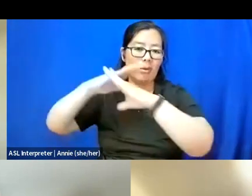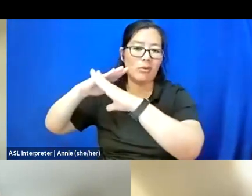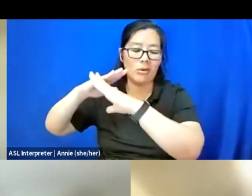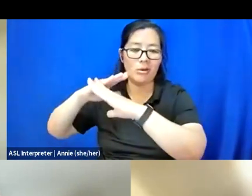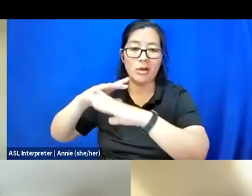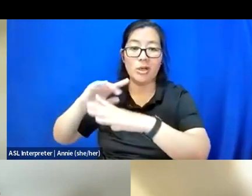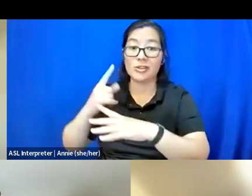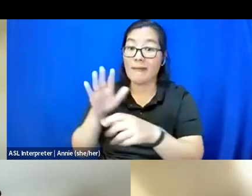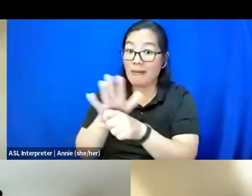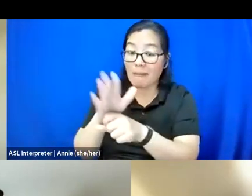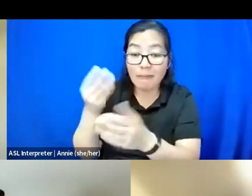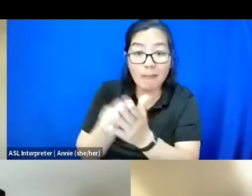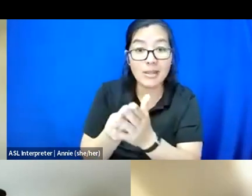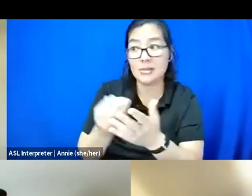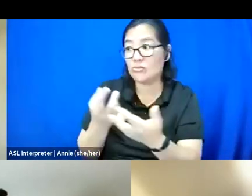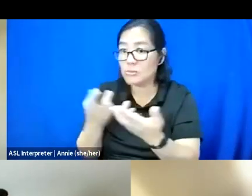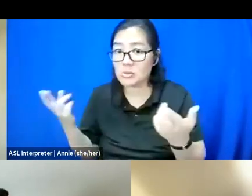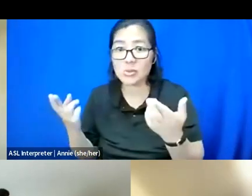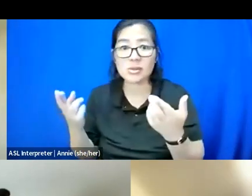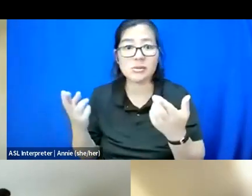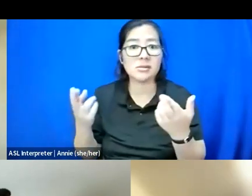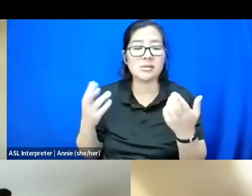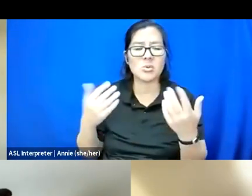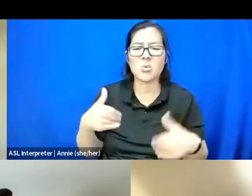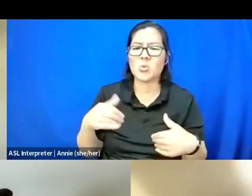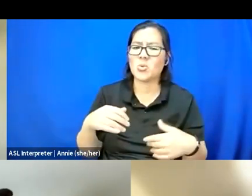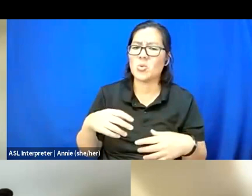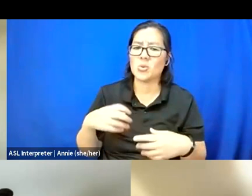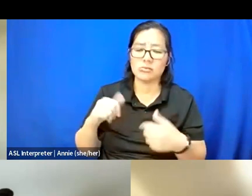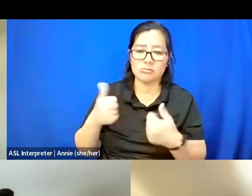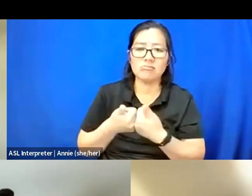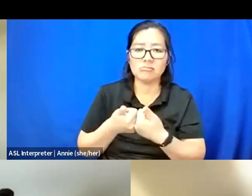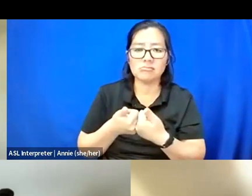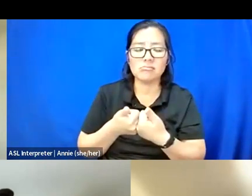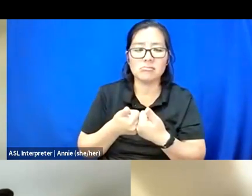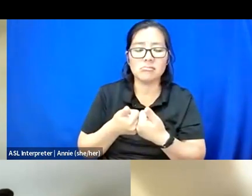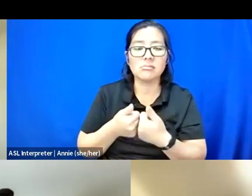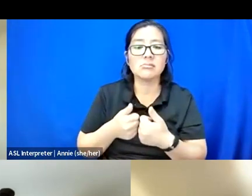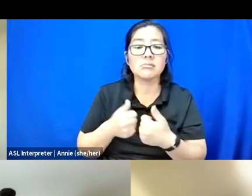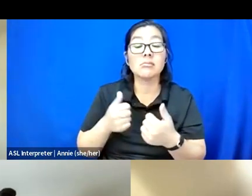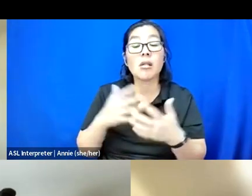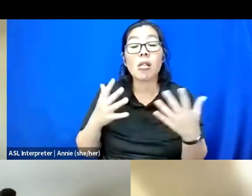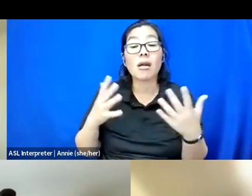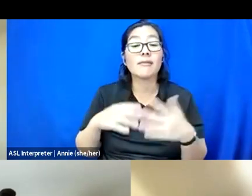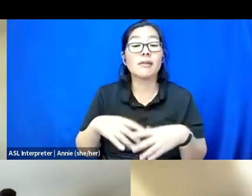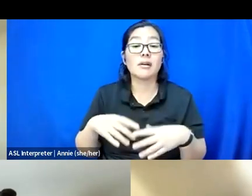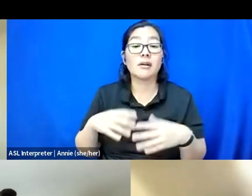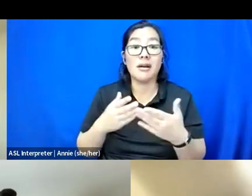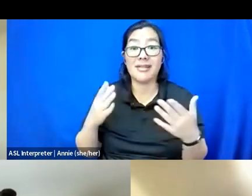or having the resources makes it really hard. You know, a lot of the offline things have pretty much gone away.